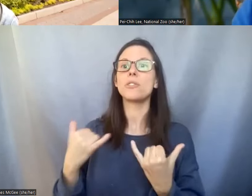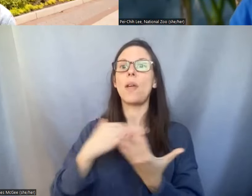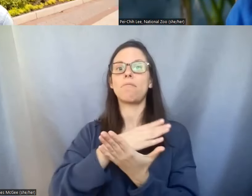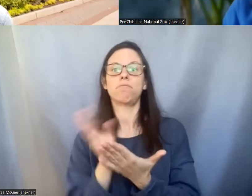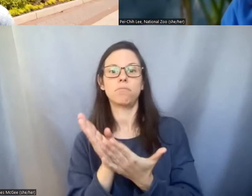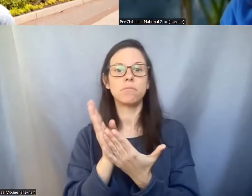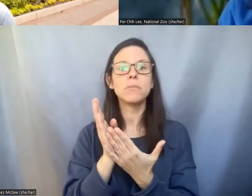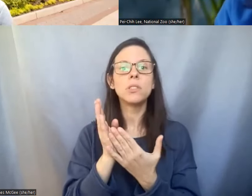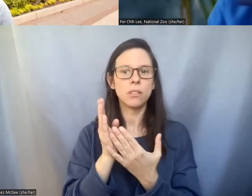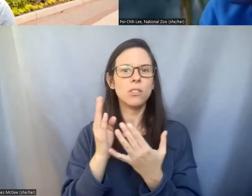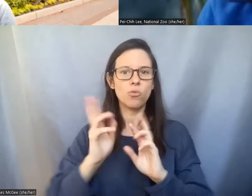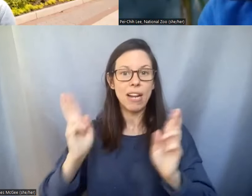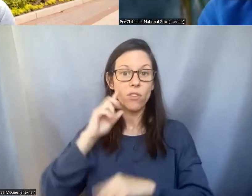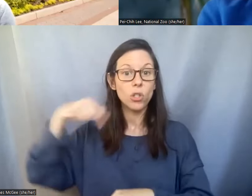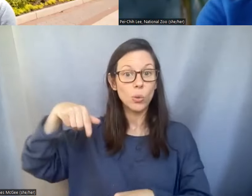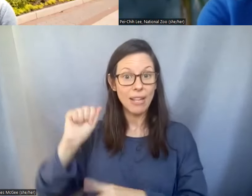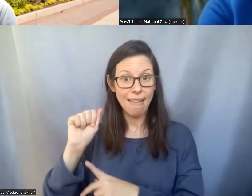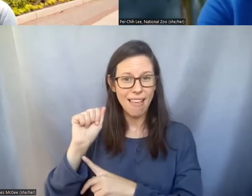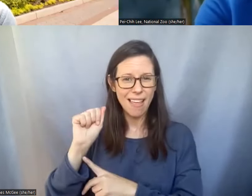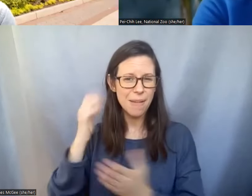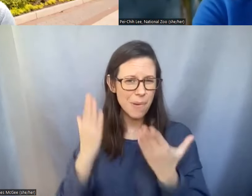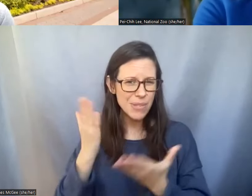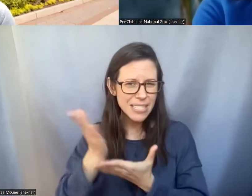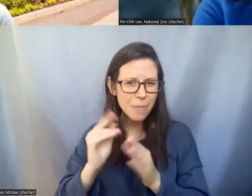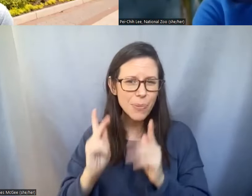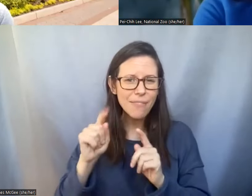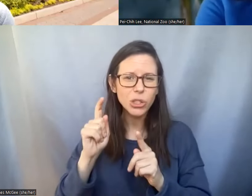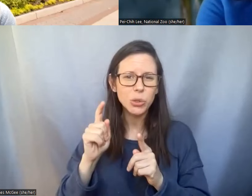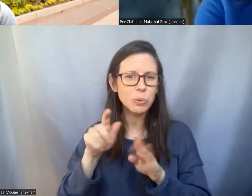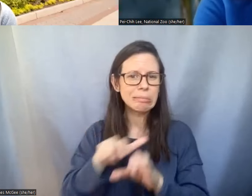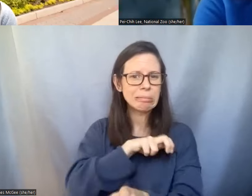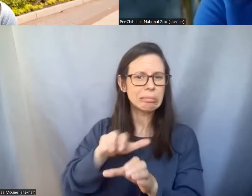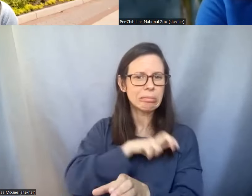some folks might need to jump off to their next class. So I am going to launch our last